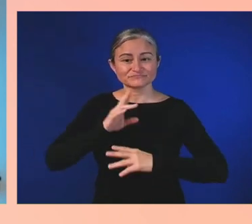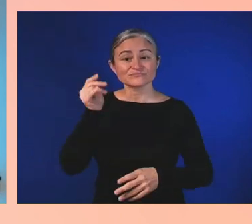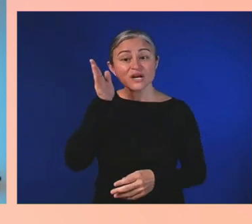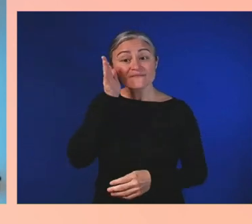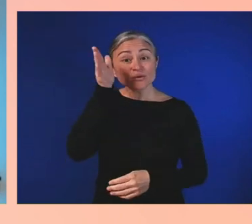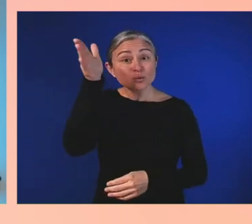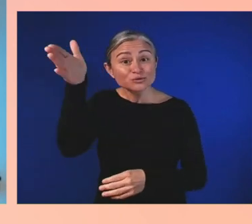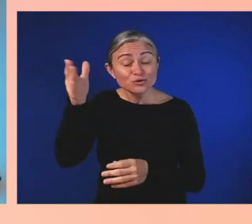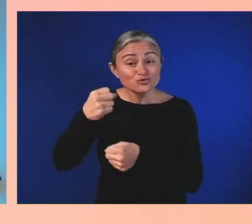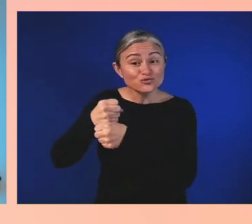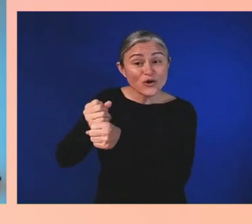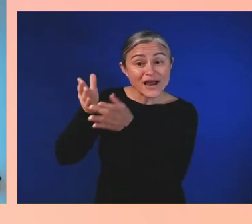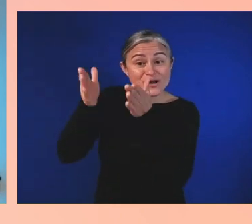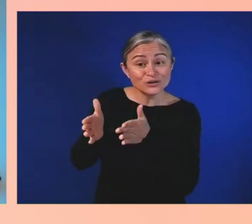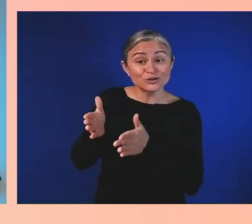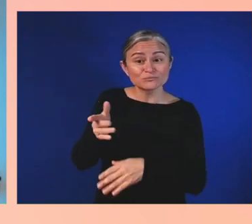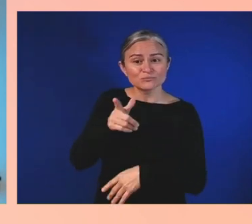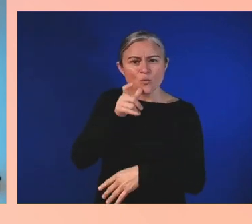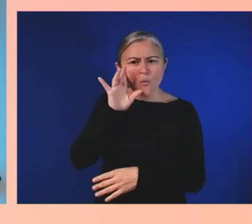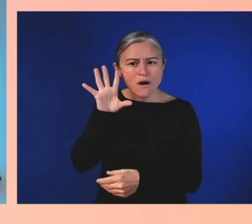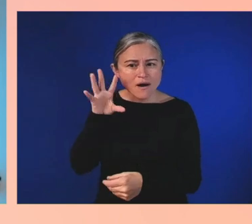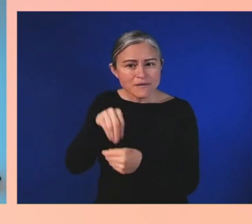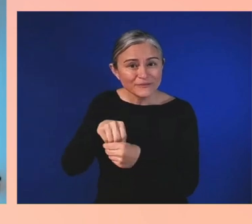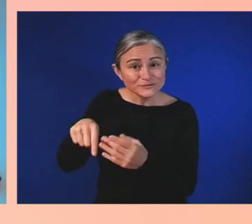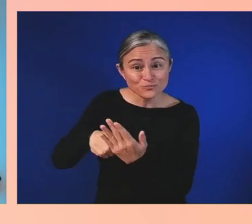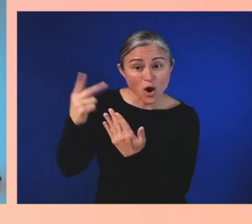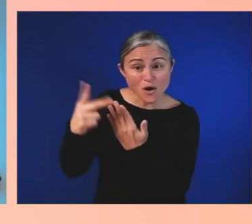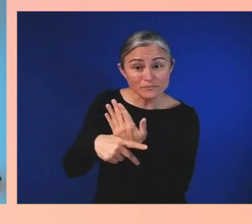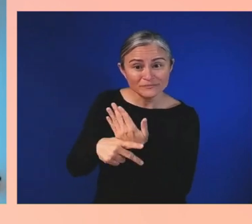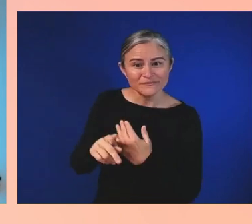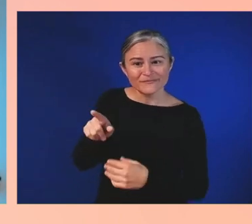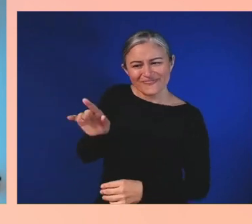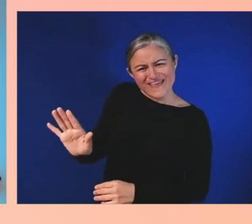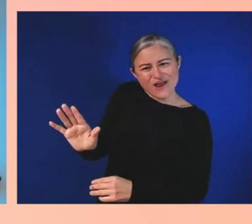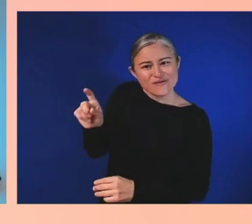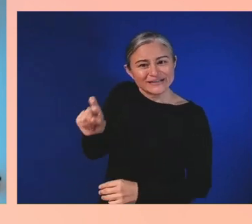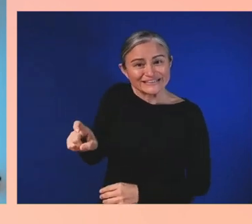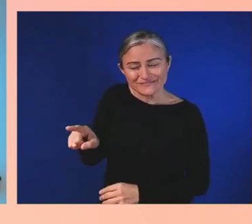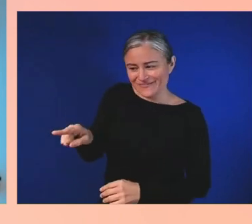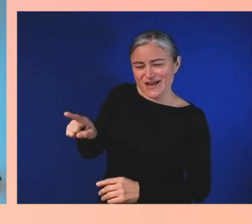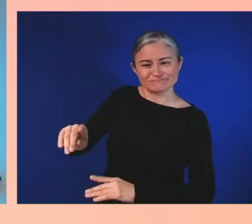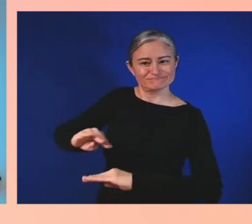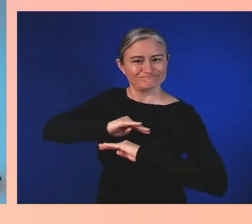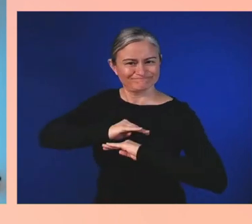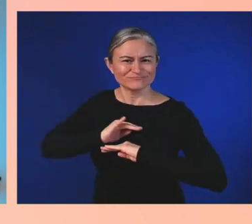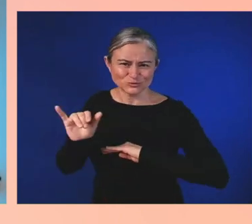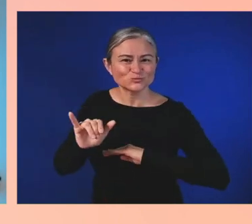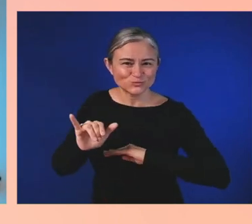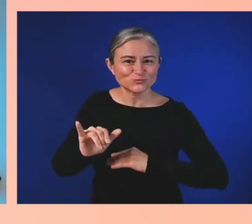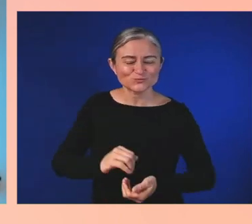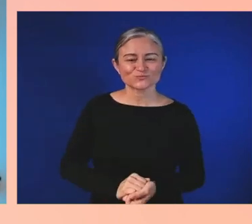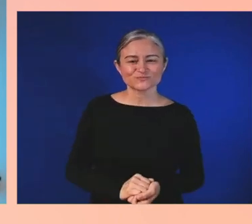their needs would be fit. After the program, we still have